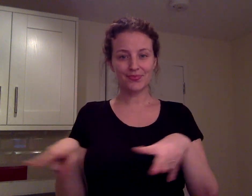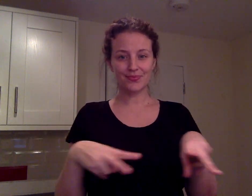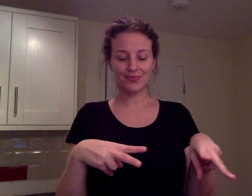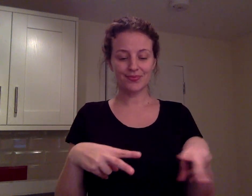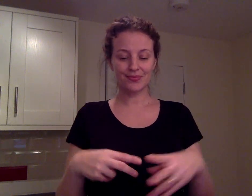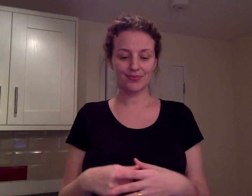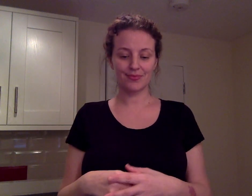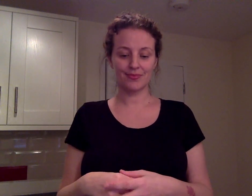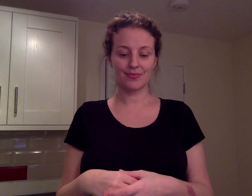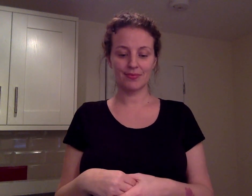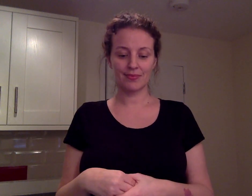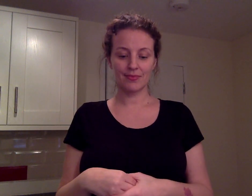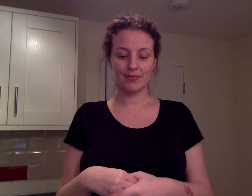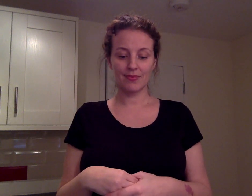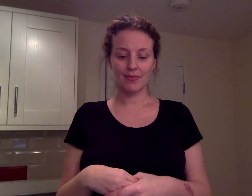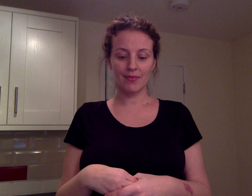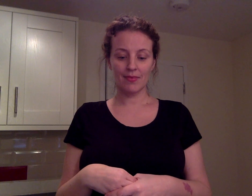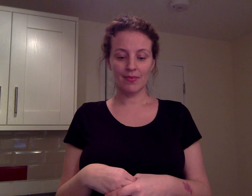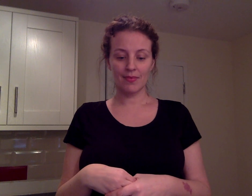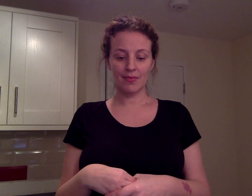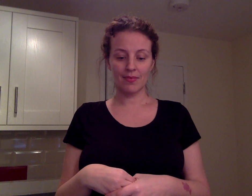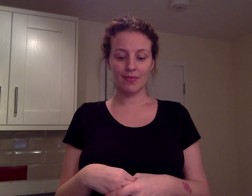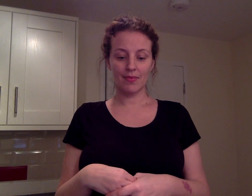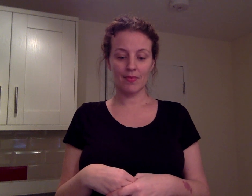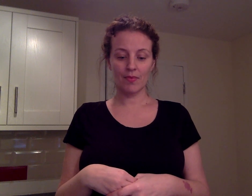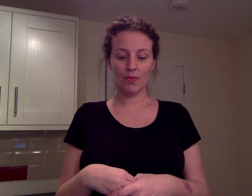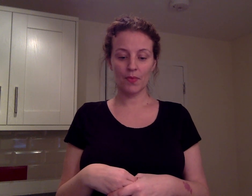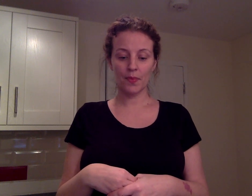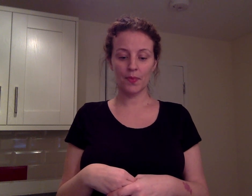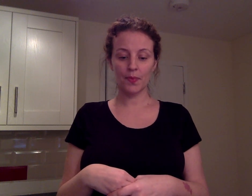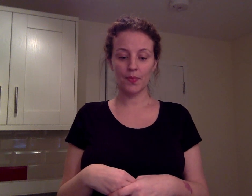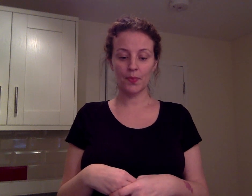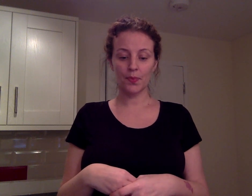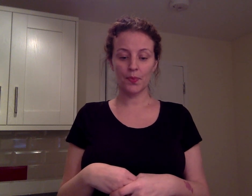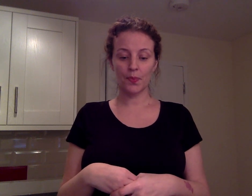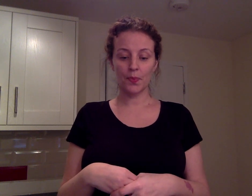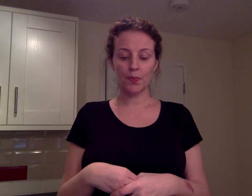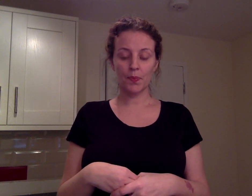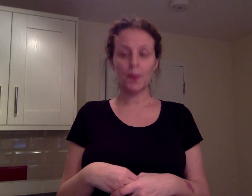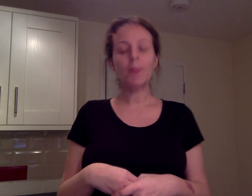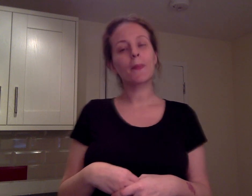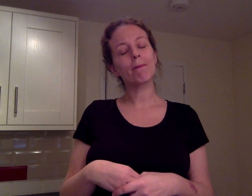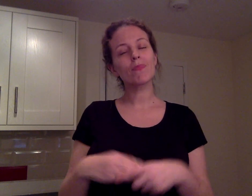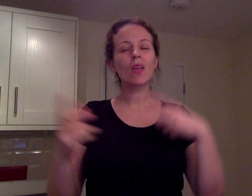Have you thought about a membership, it may be cheeper.